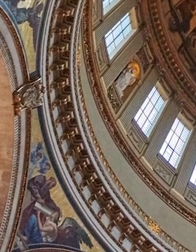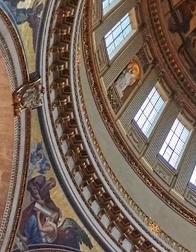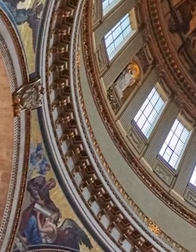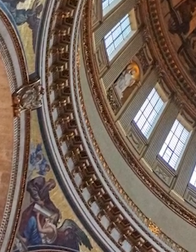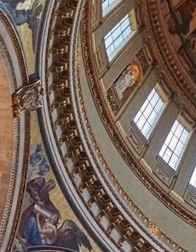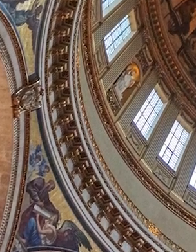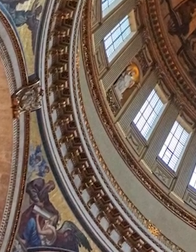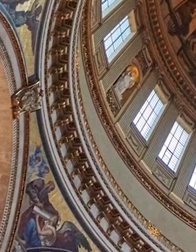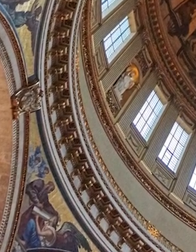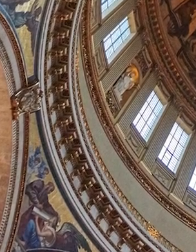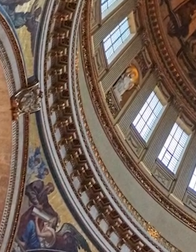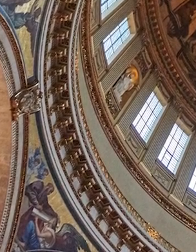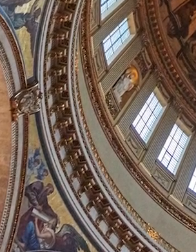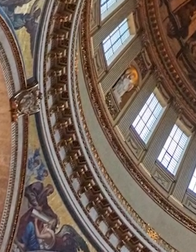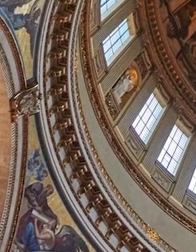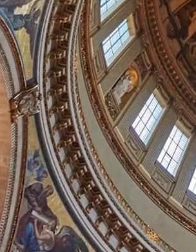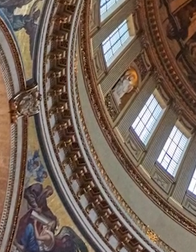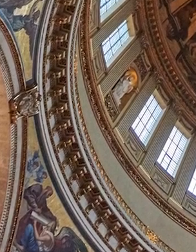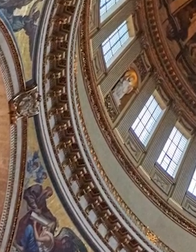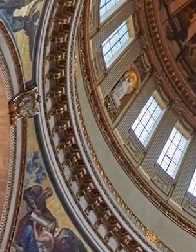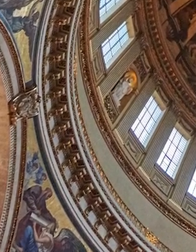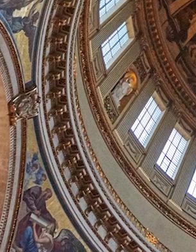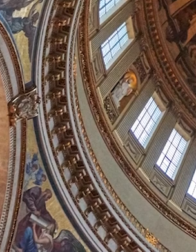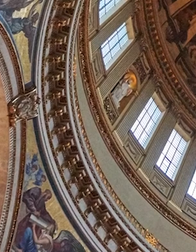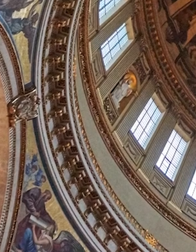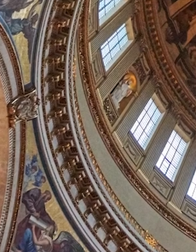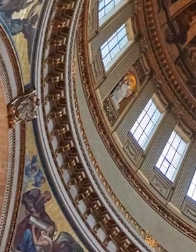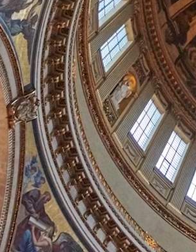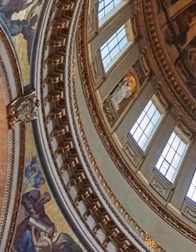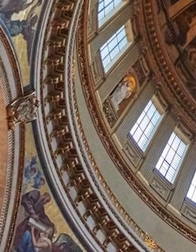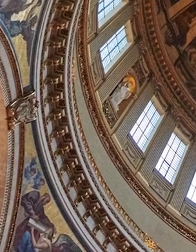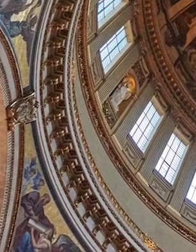particularly if there's a dome there, that--for me, there's a sense of